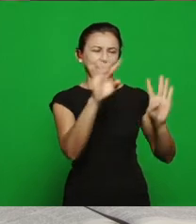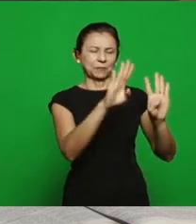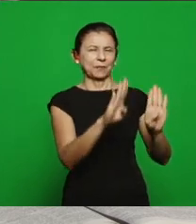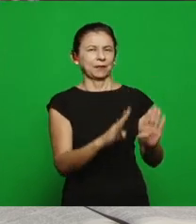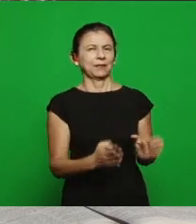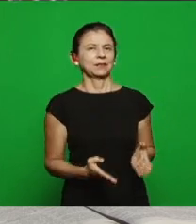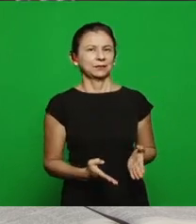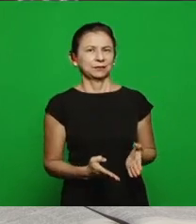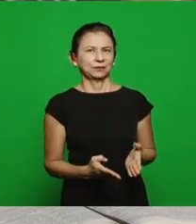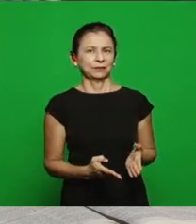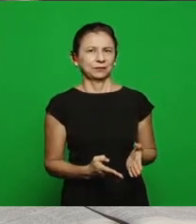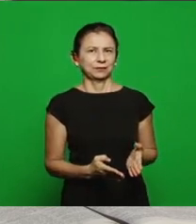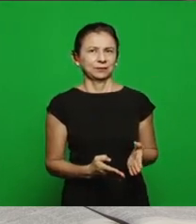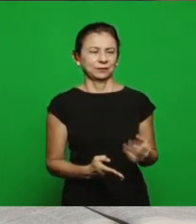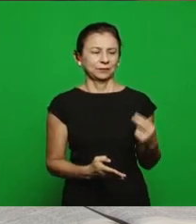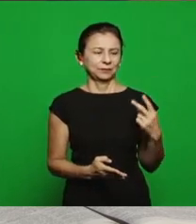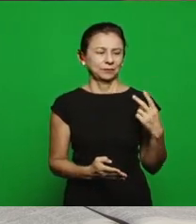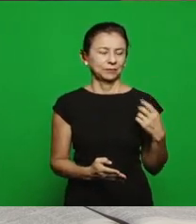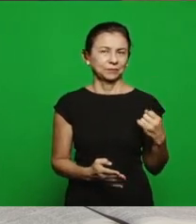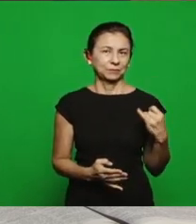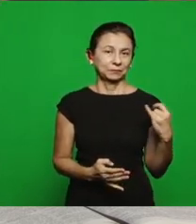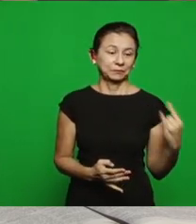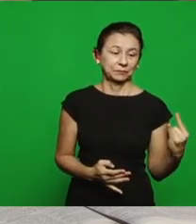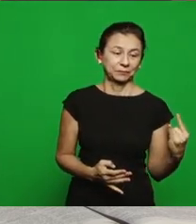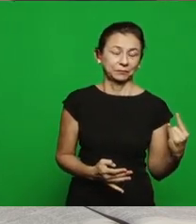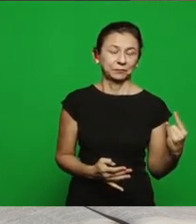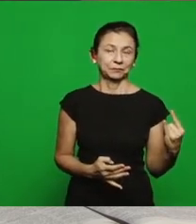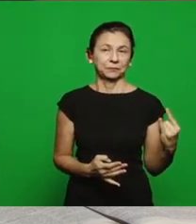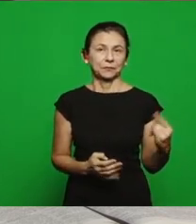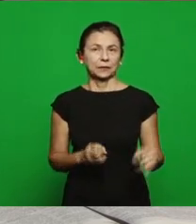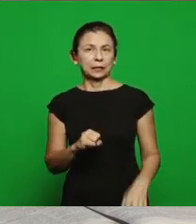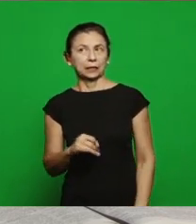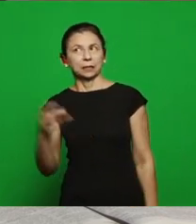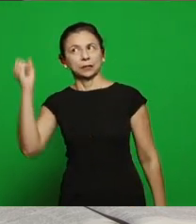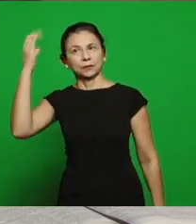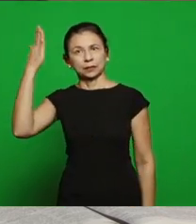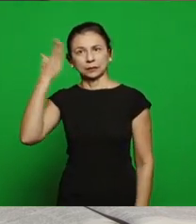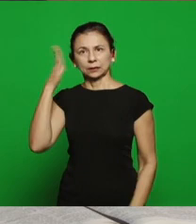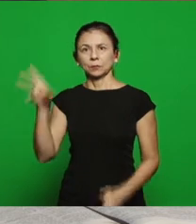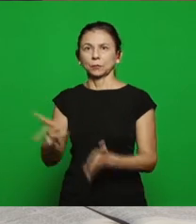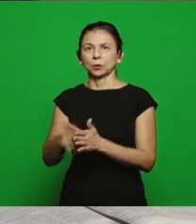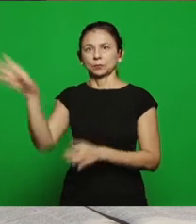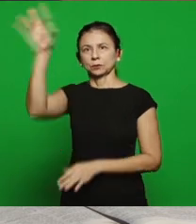Revelation? It’s from the Holy Spirit; is that reason? It’s